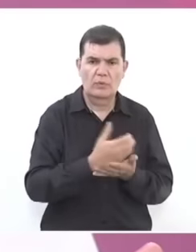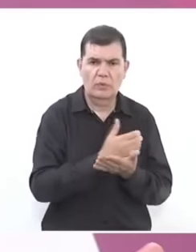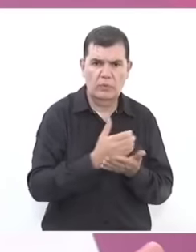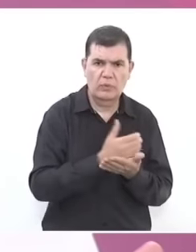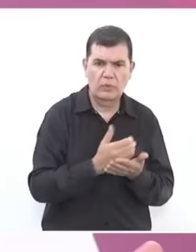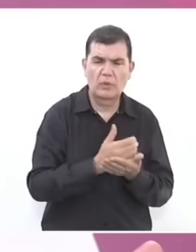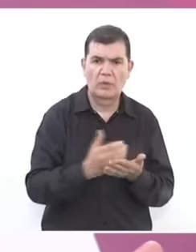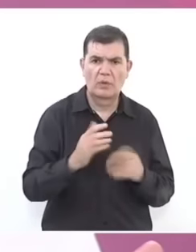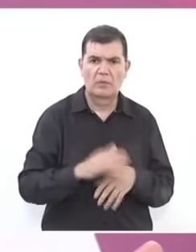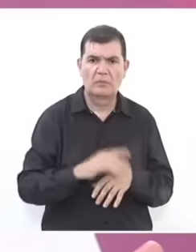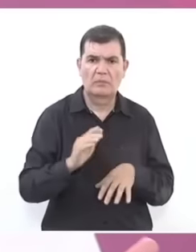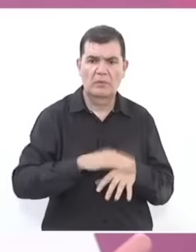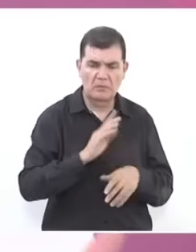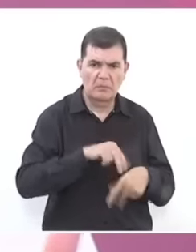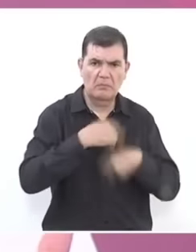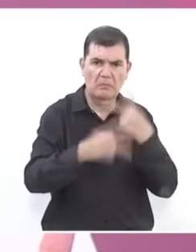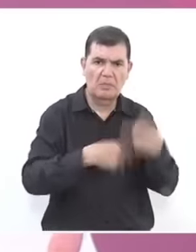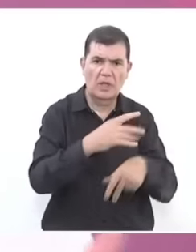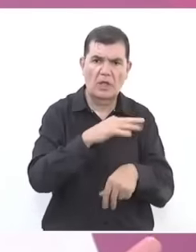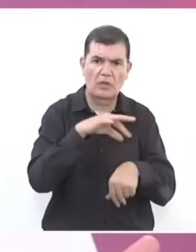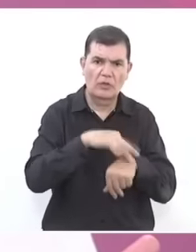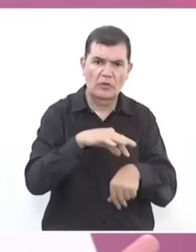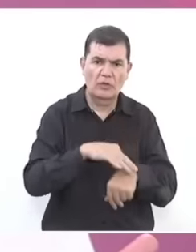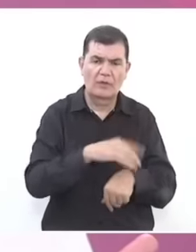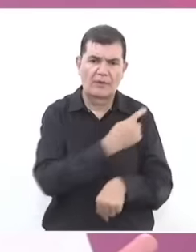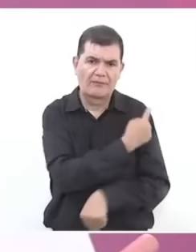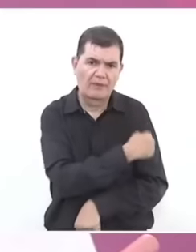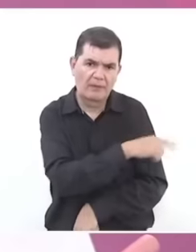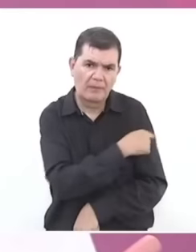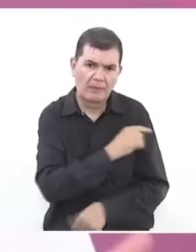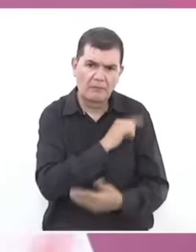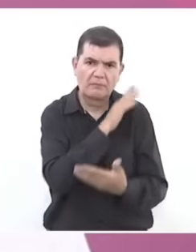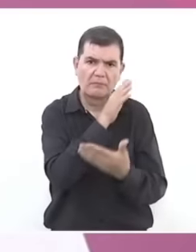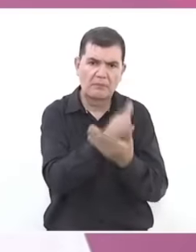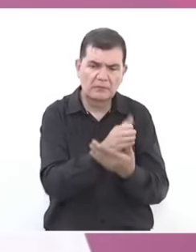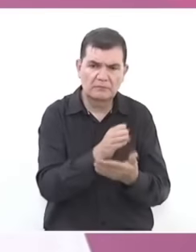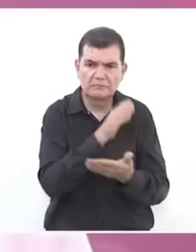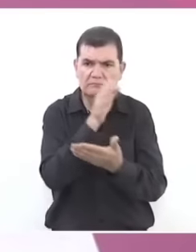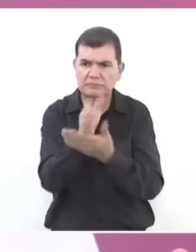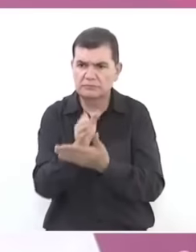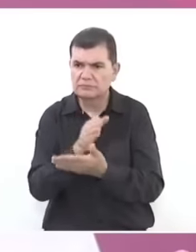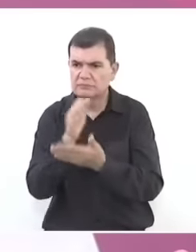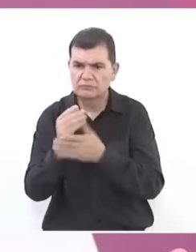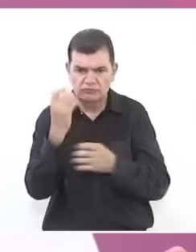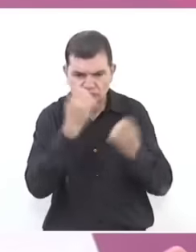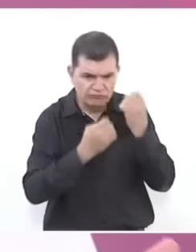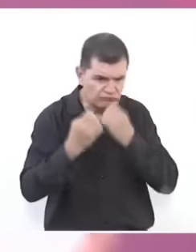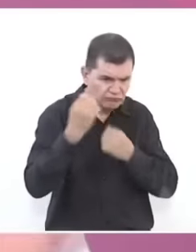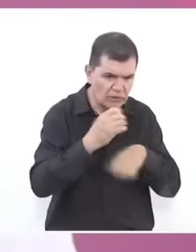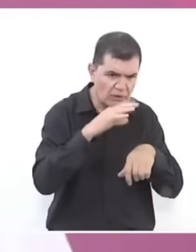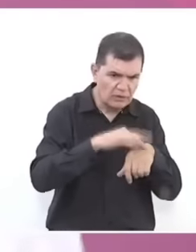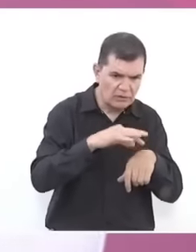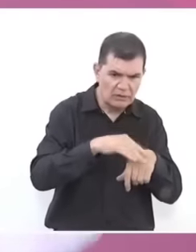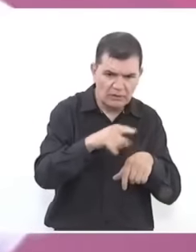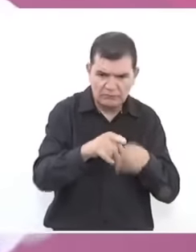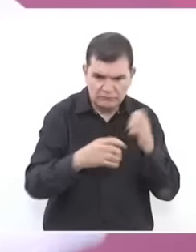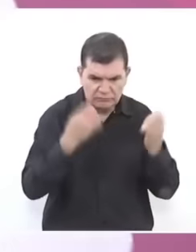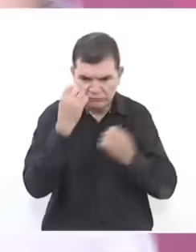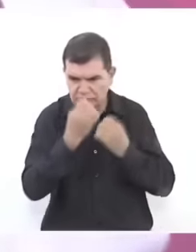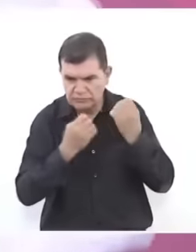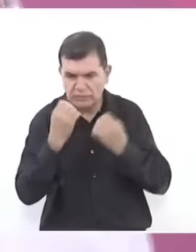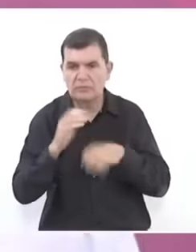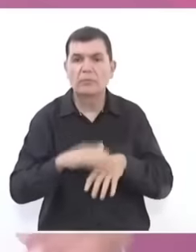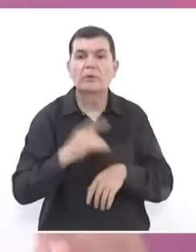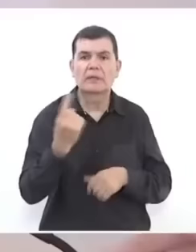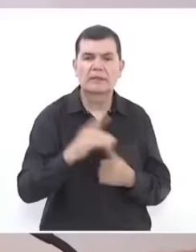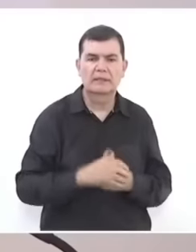the doctor is going to arrive, the doctor, the nurse, no, let's see. the older adult eh Why do you think I'm